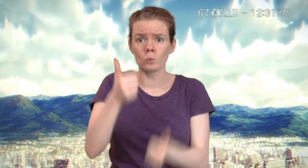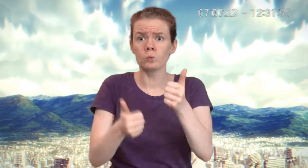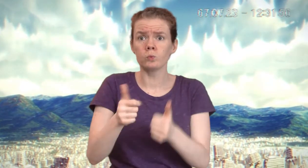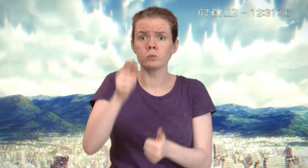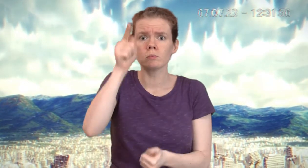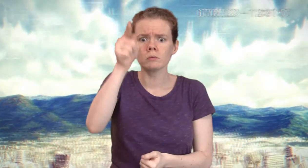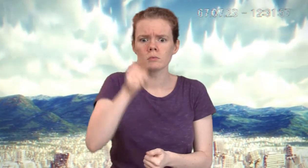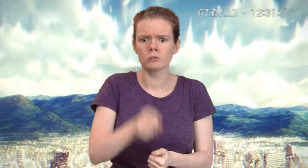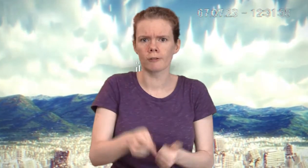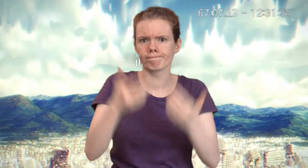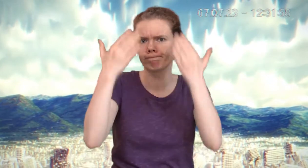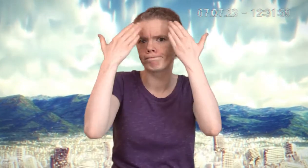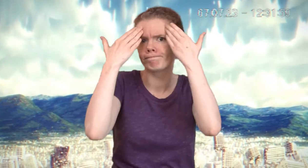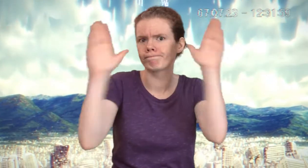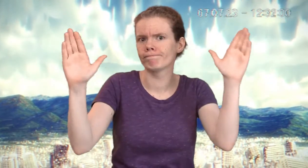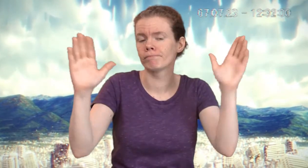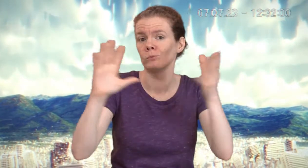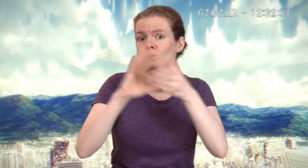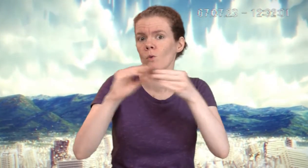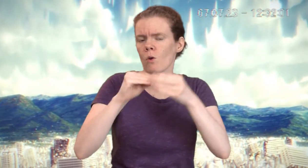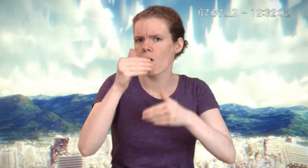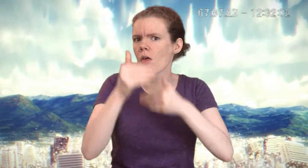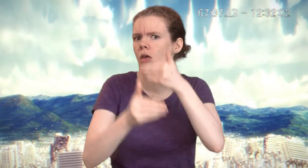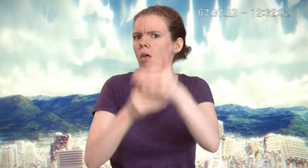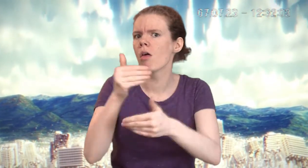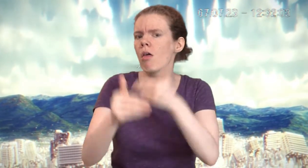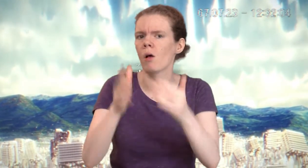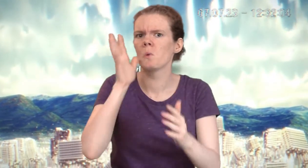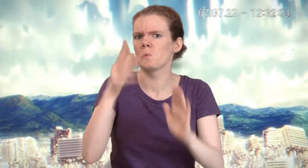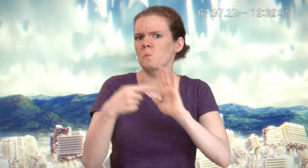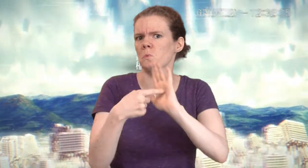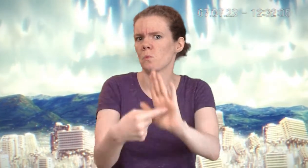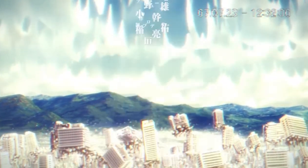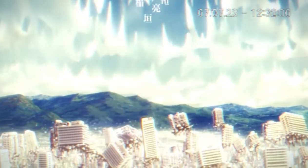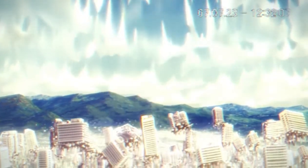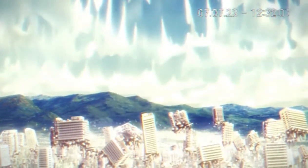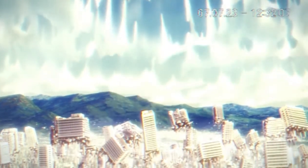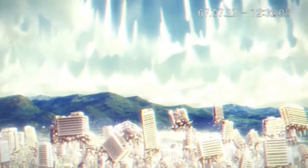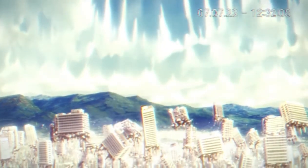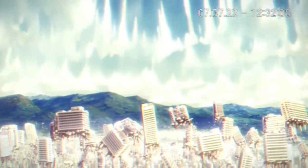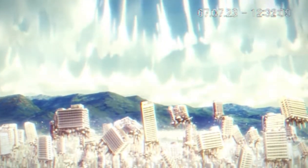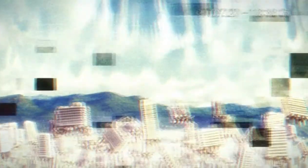Which newly formed "world" is the original? The story continues. I'll show you in this video.